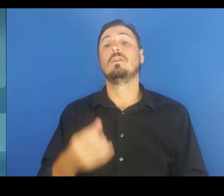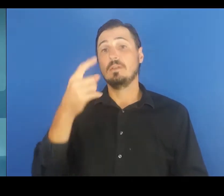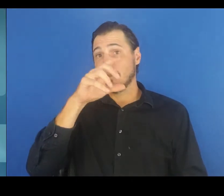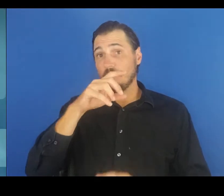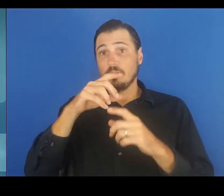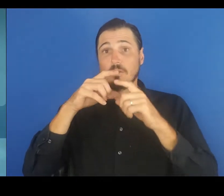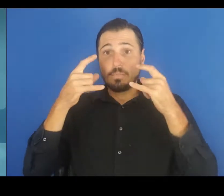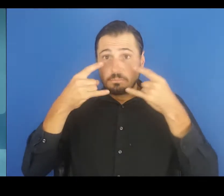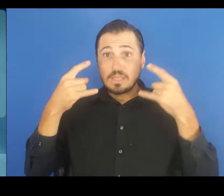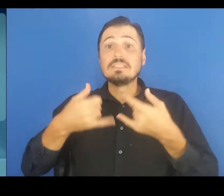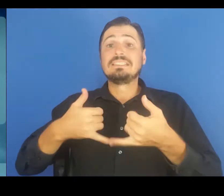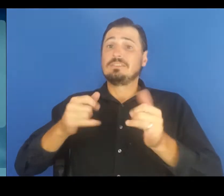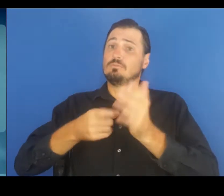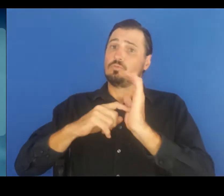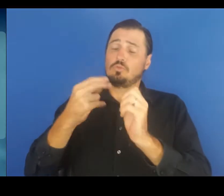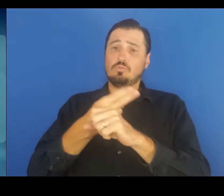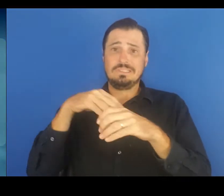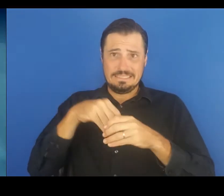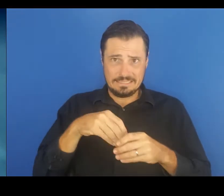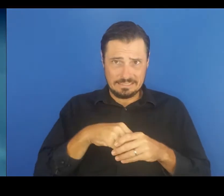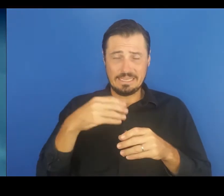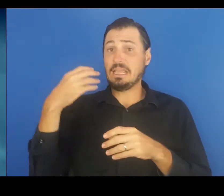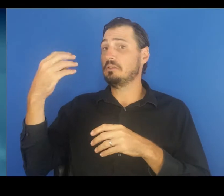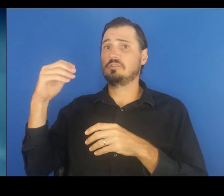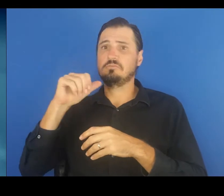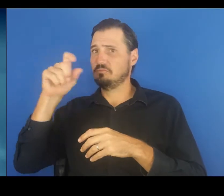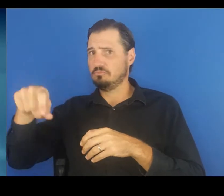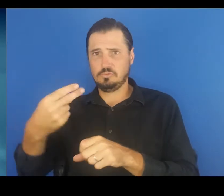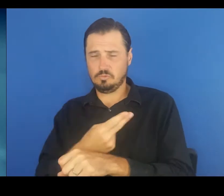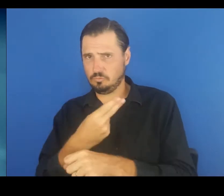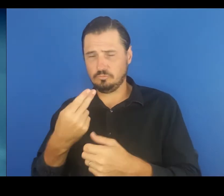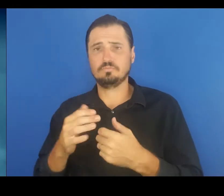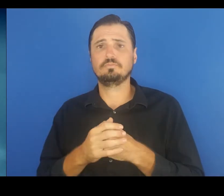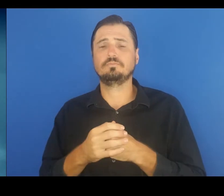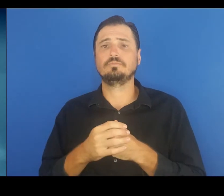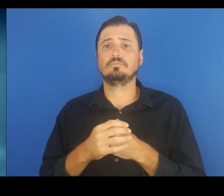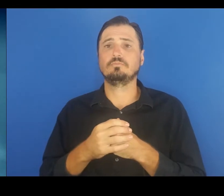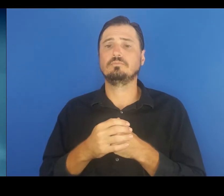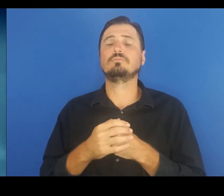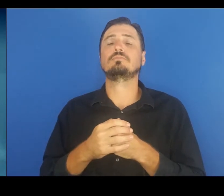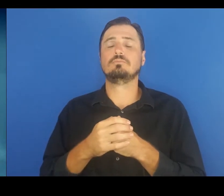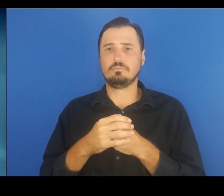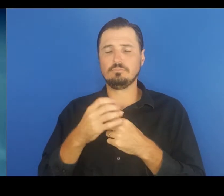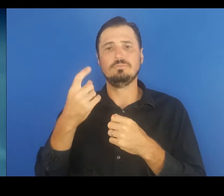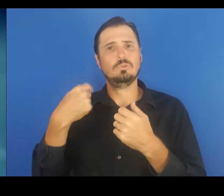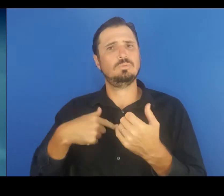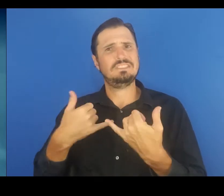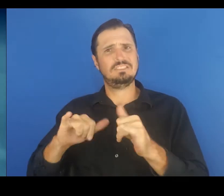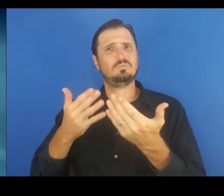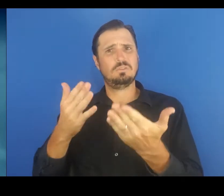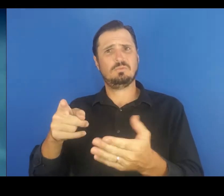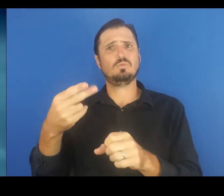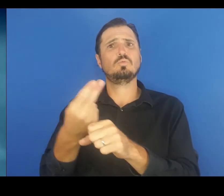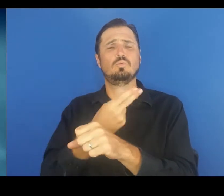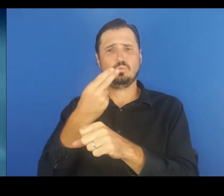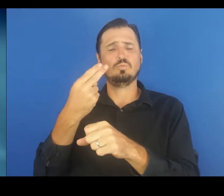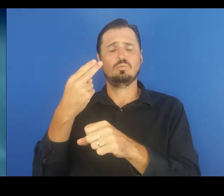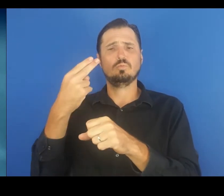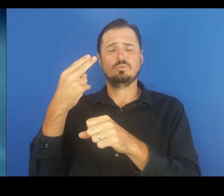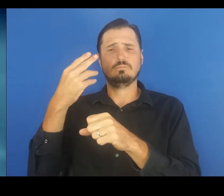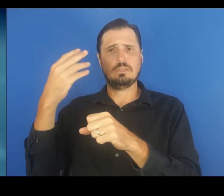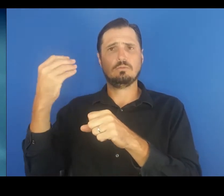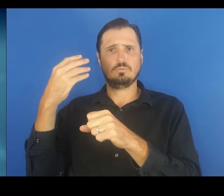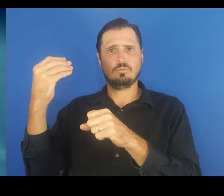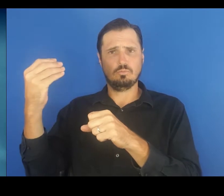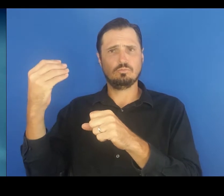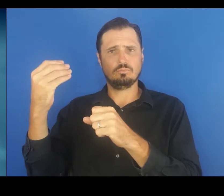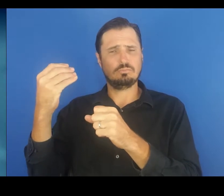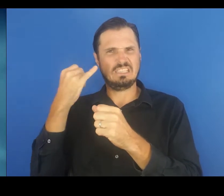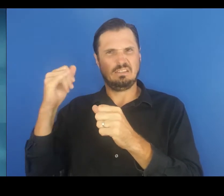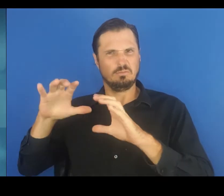Masks are no longer required outdoors, but they are still required indoors, and continue to be recommended for larger, crowded outdoor gatherings